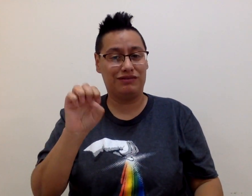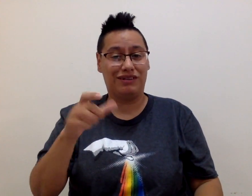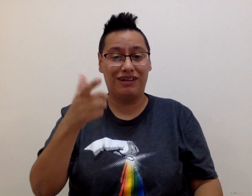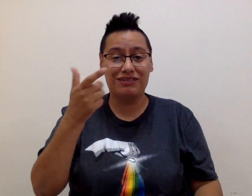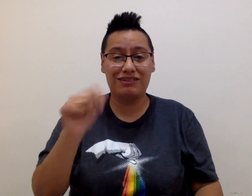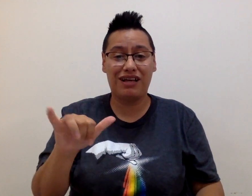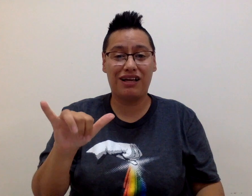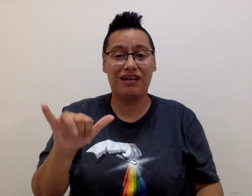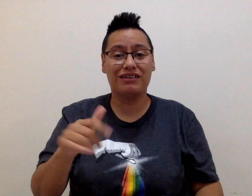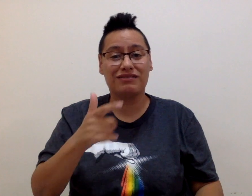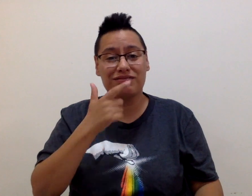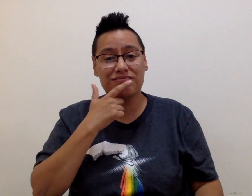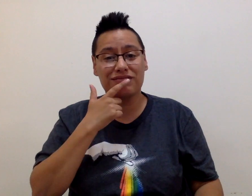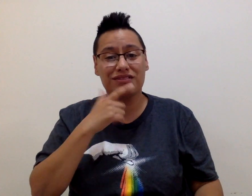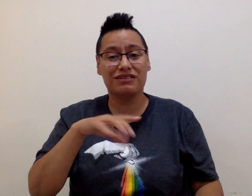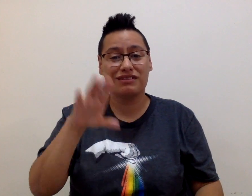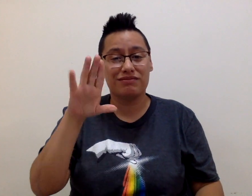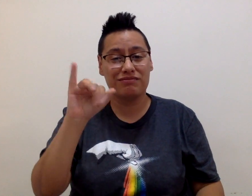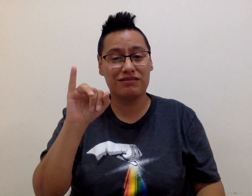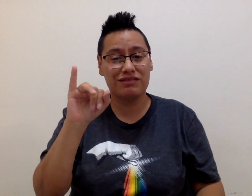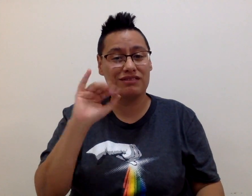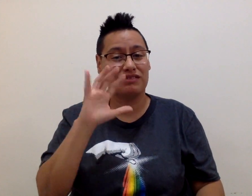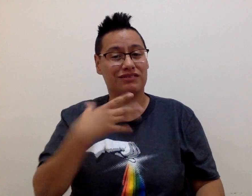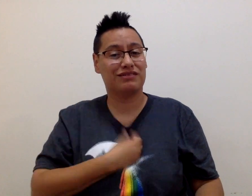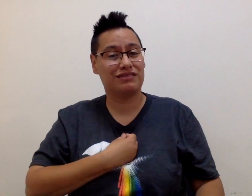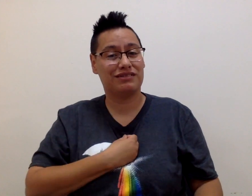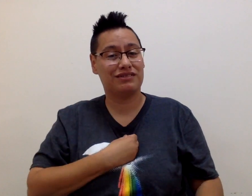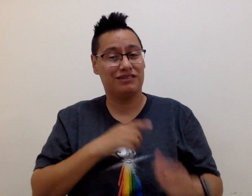Whether Gay, Lesbian, Bi-sexual, or Transgender, and so forth.